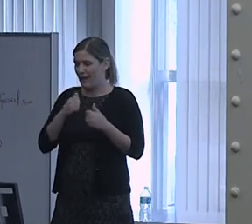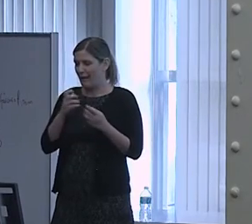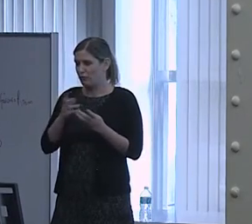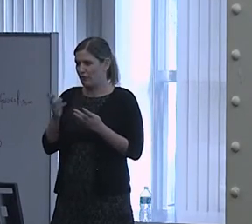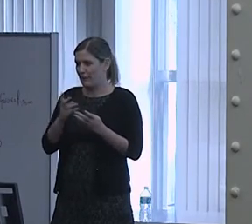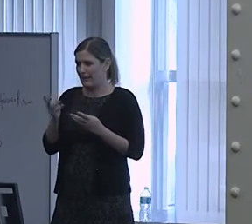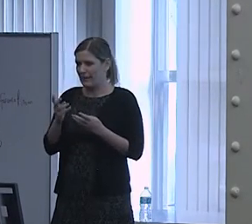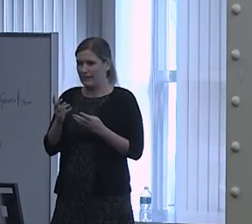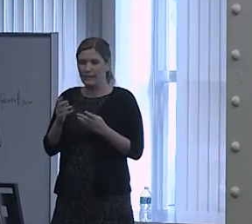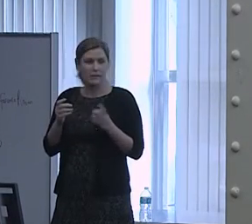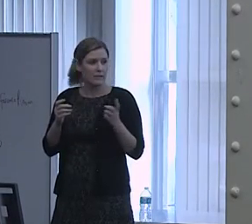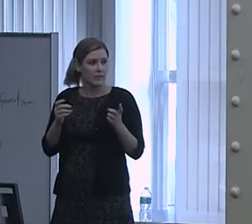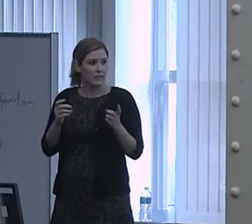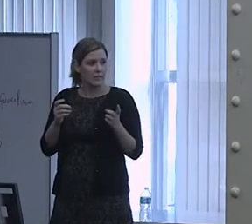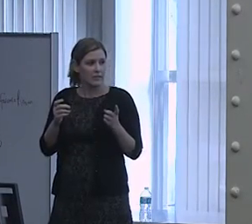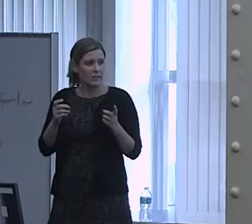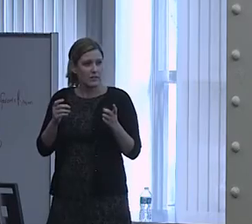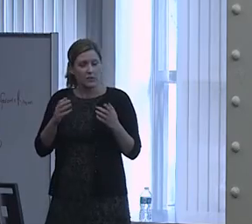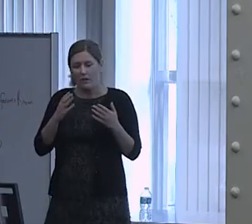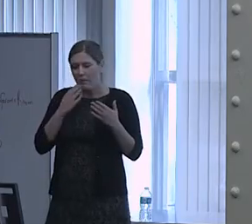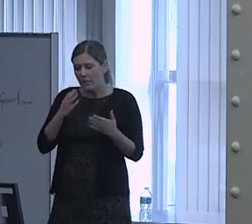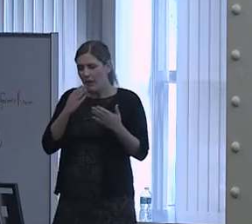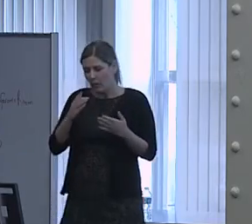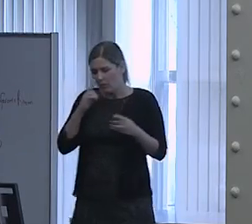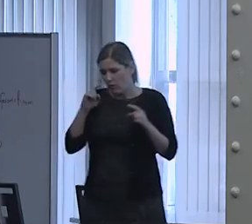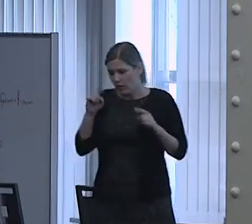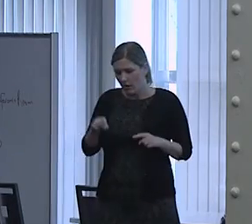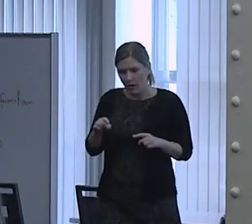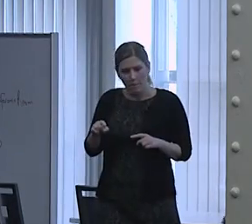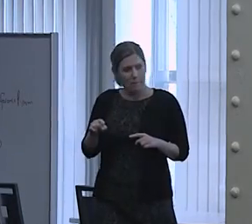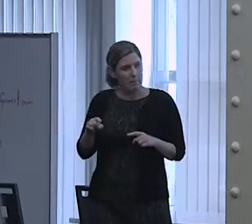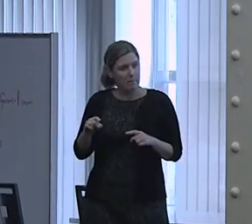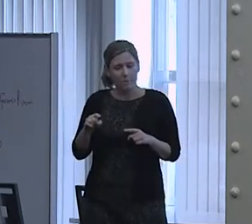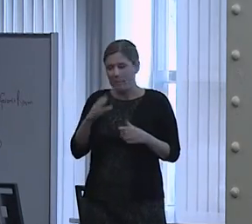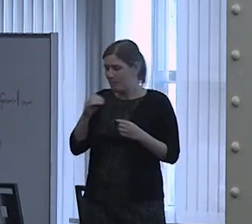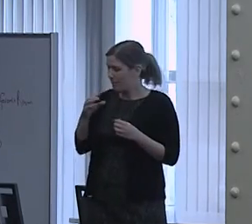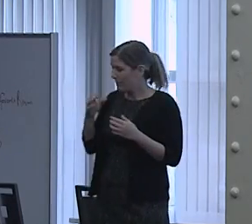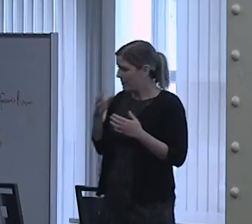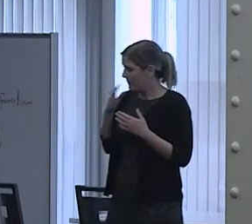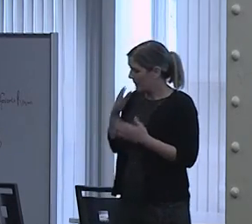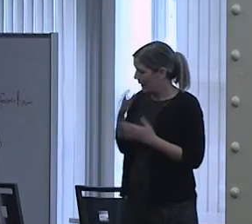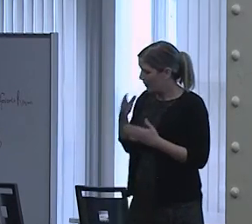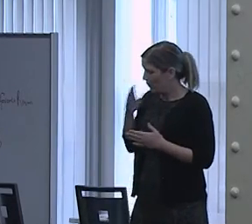So thank you all for coming, you heard my introduction so I won't repeat that.